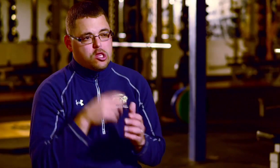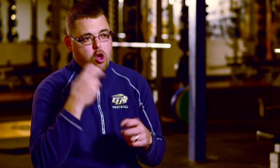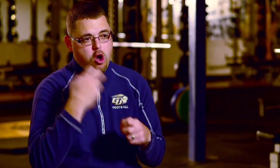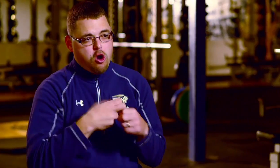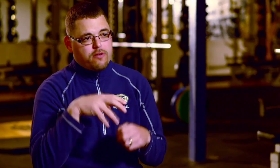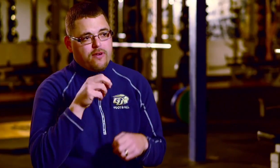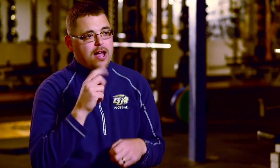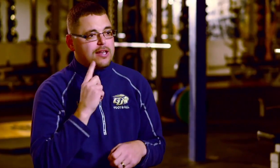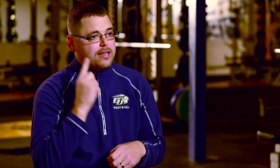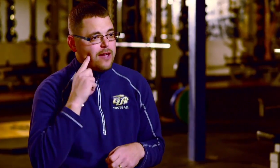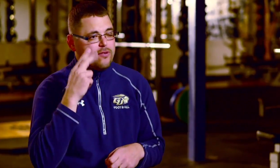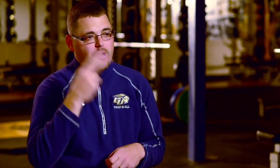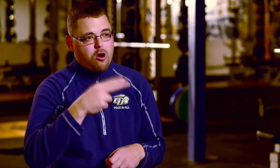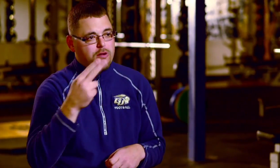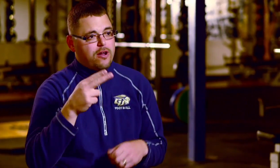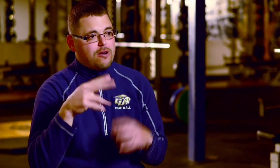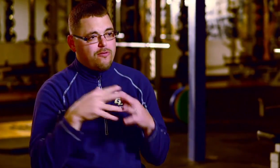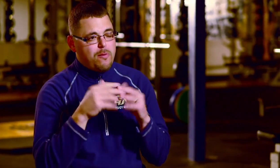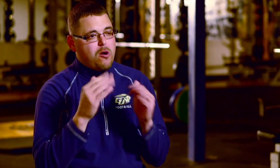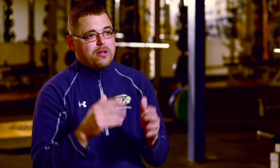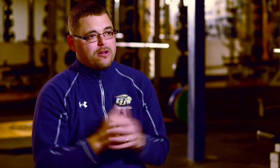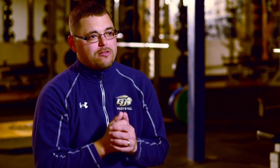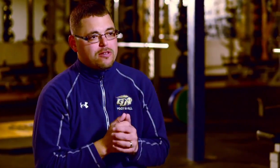Chuck: It's hard to find Deaf and Hard-of-Hearing football players.